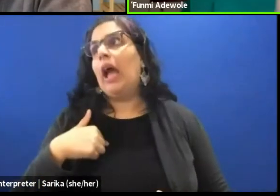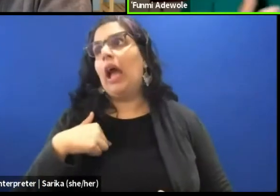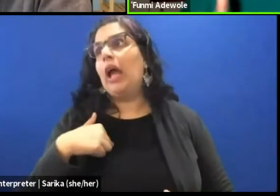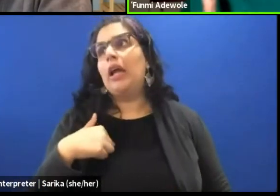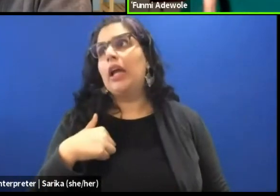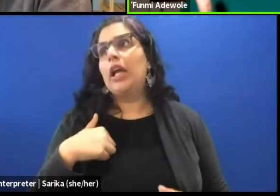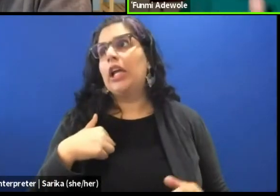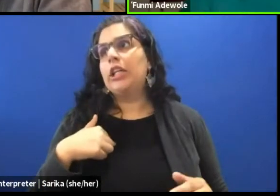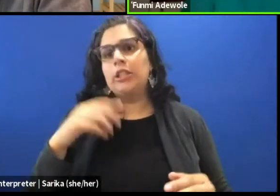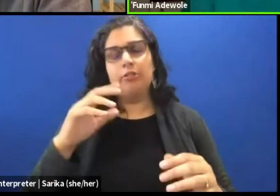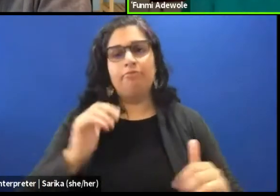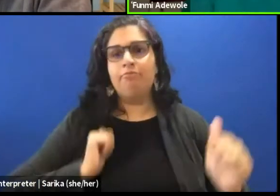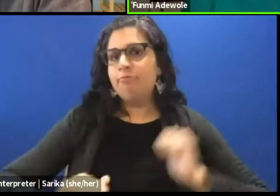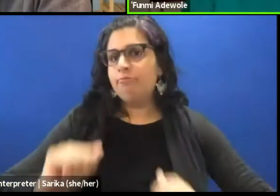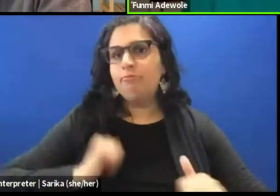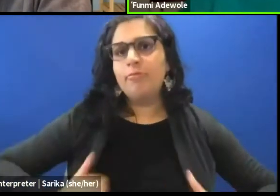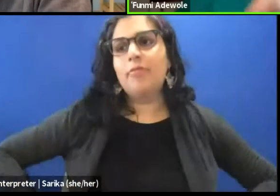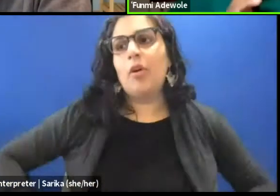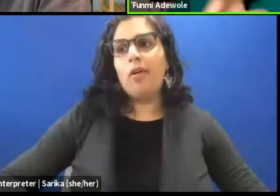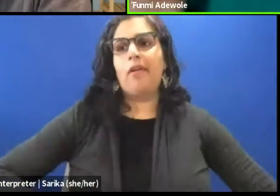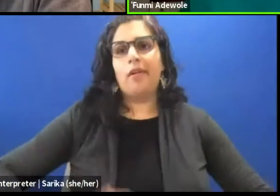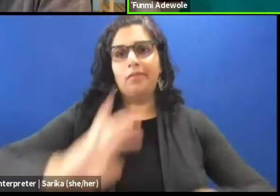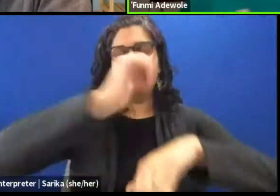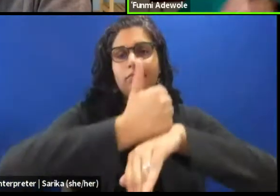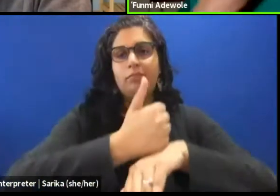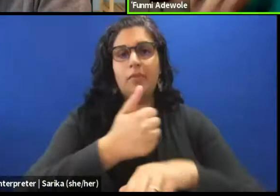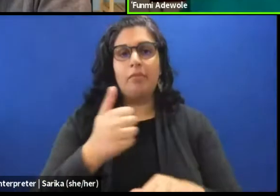it has dramaturgy, obviously it has a structure,